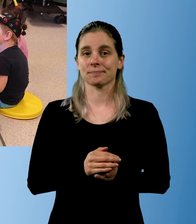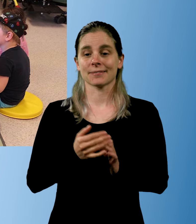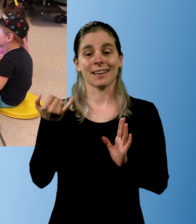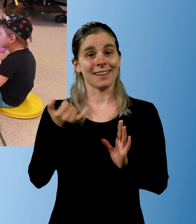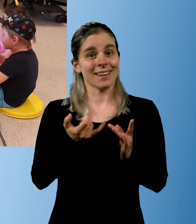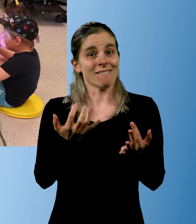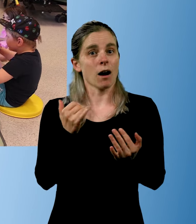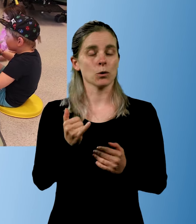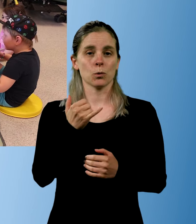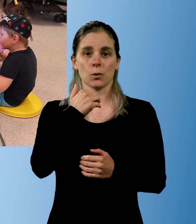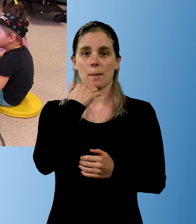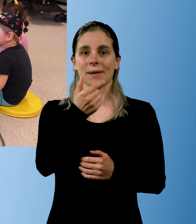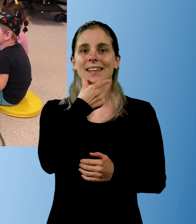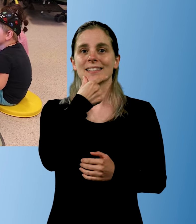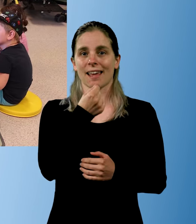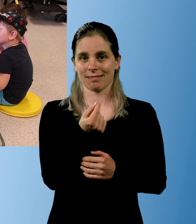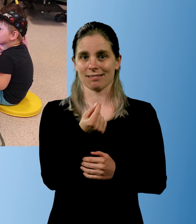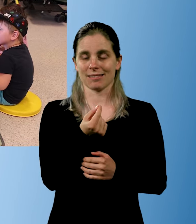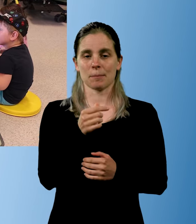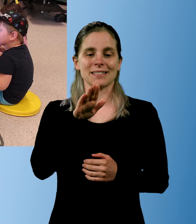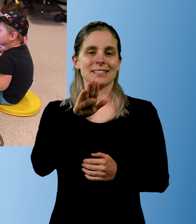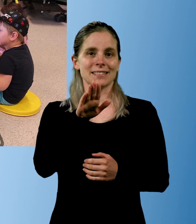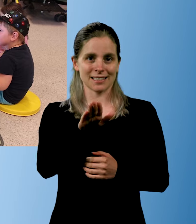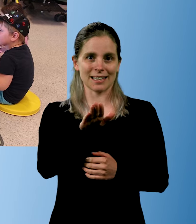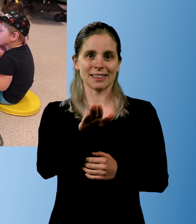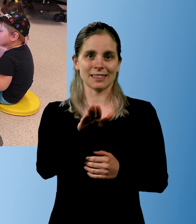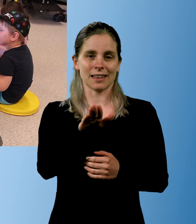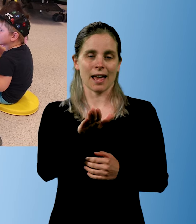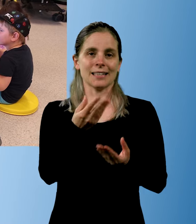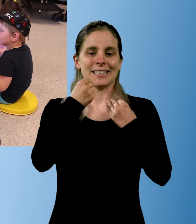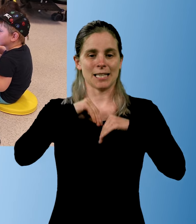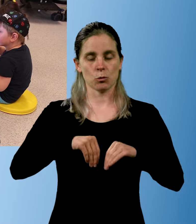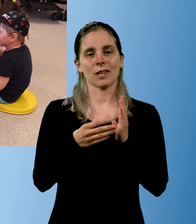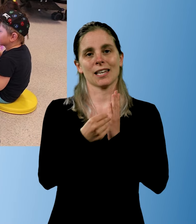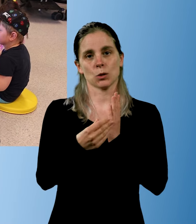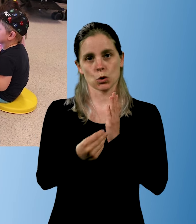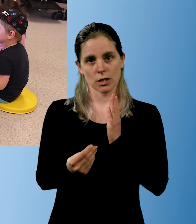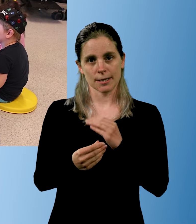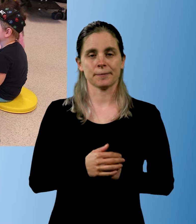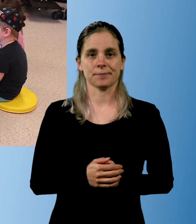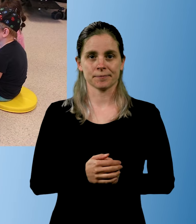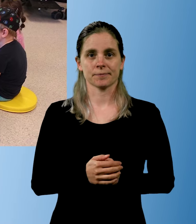You have to get to know his inherent resources.